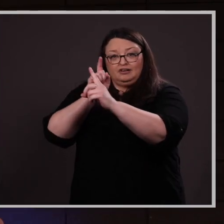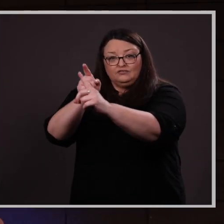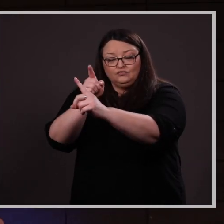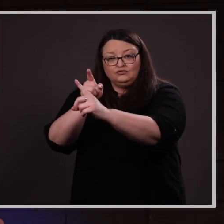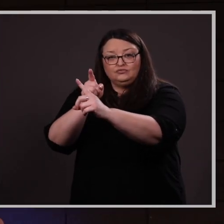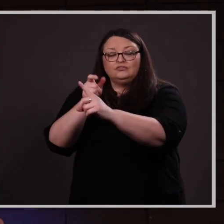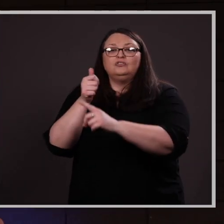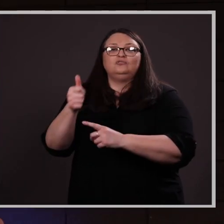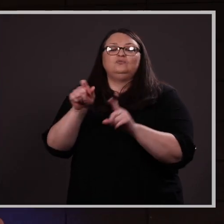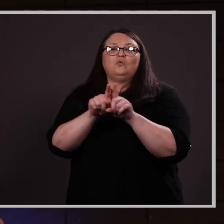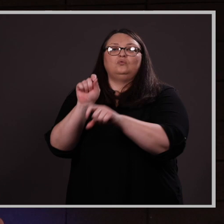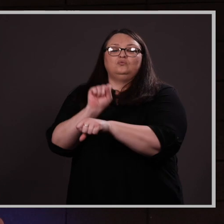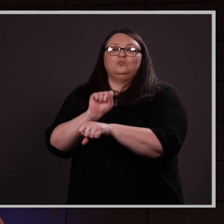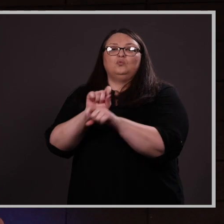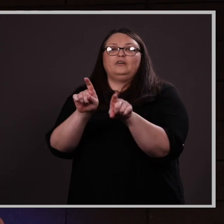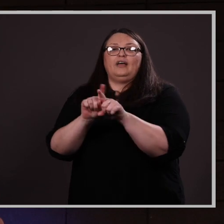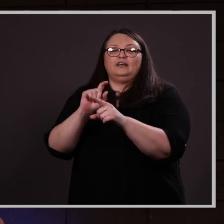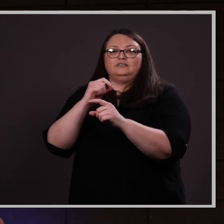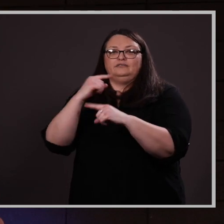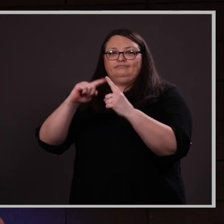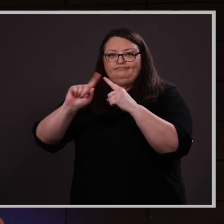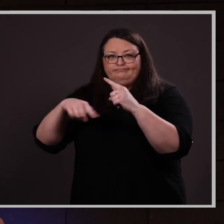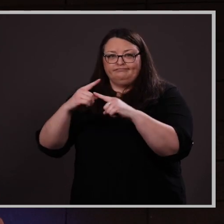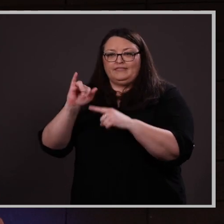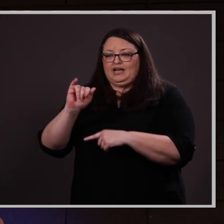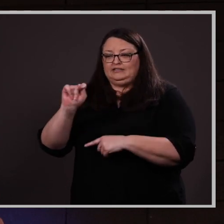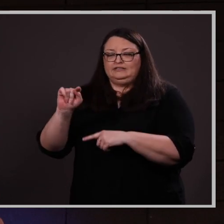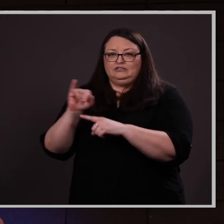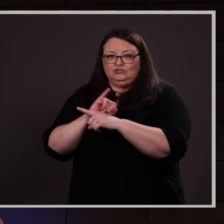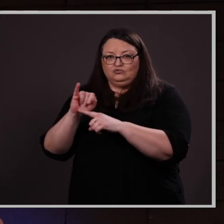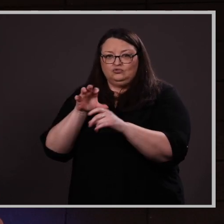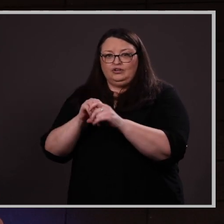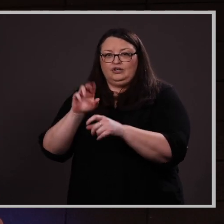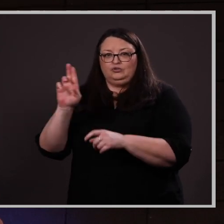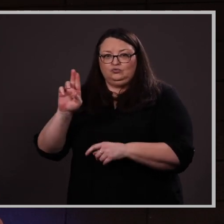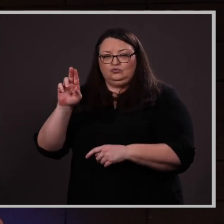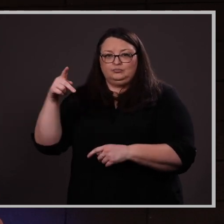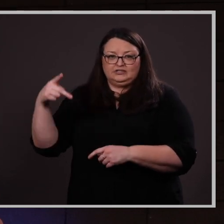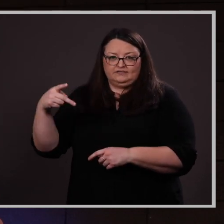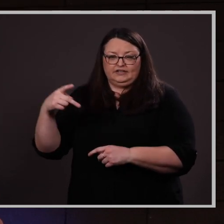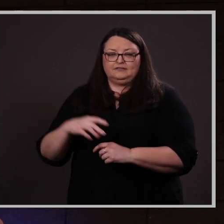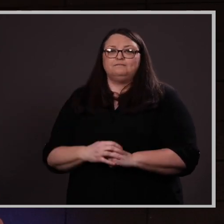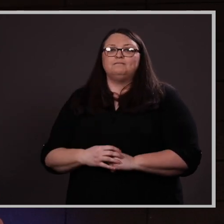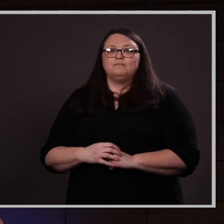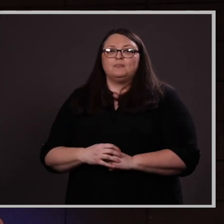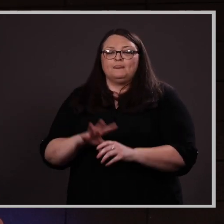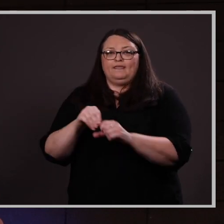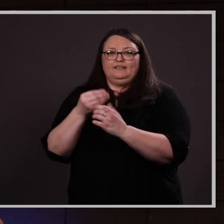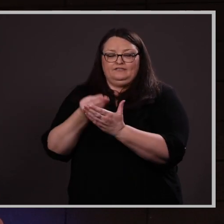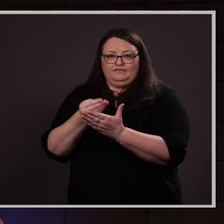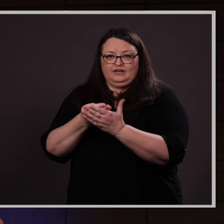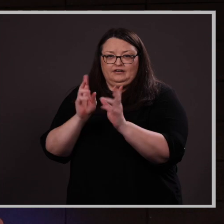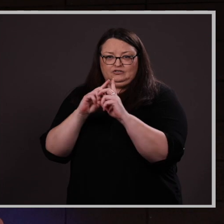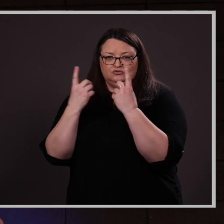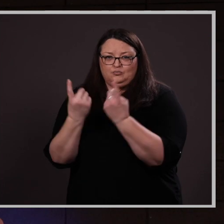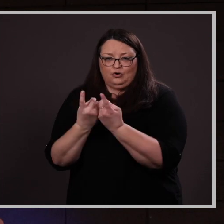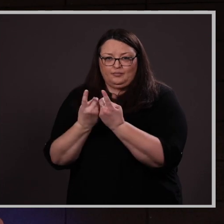Kaitlyn worked as a year-round IT intern at Union Pacific in the Finance department. At